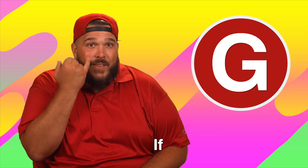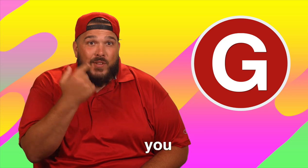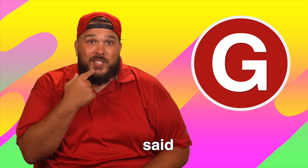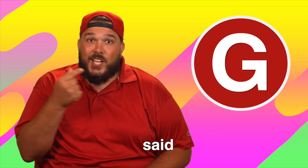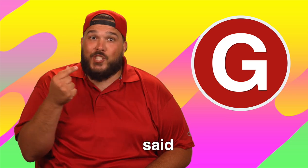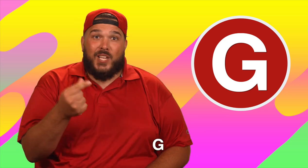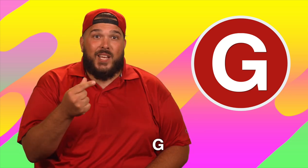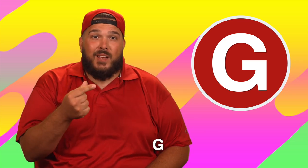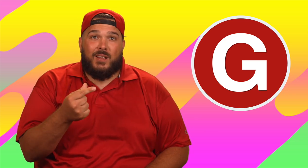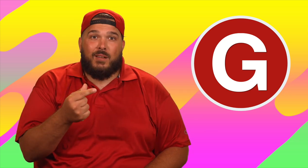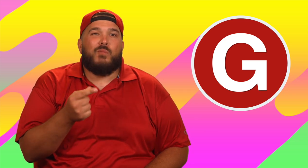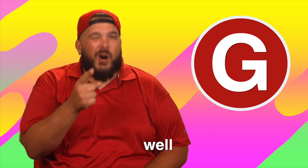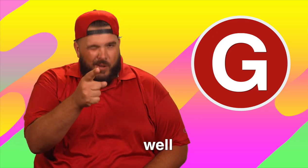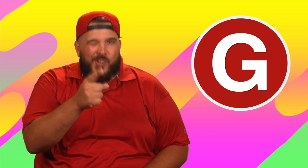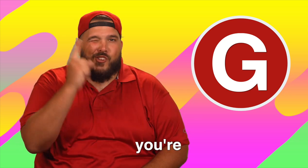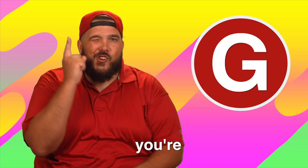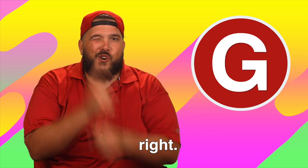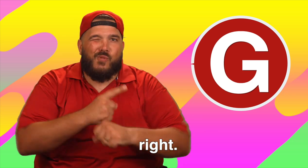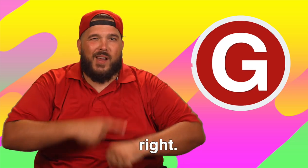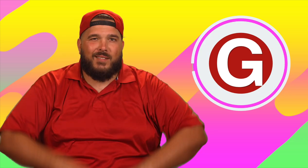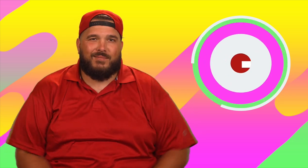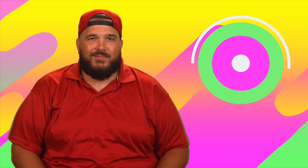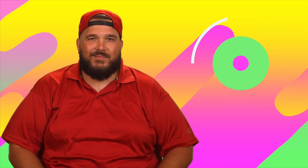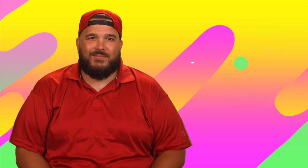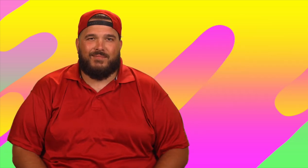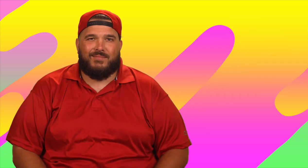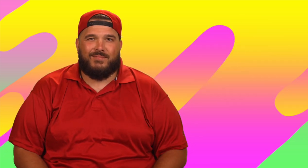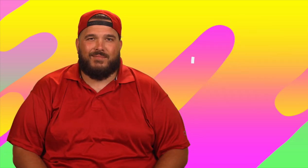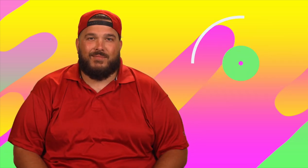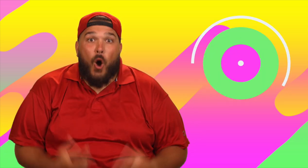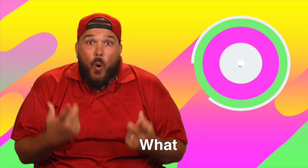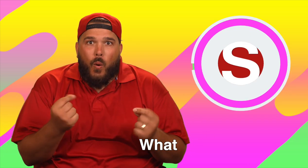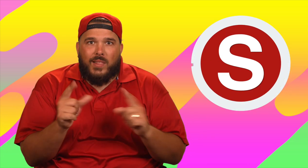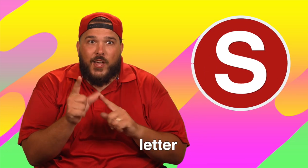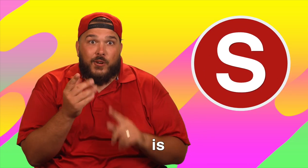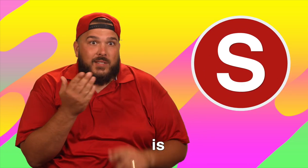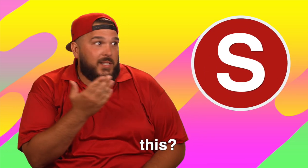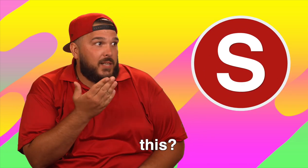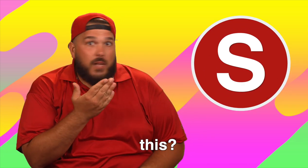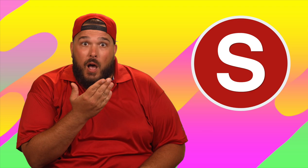If you said G, well, you're right. What letter is this?